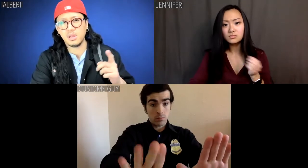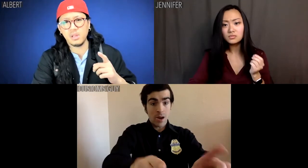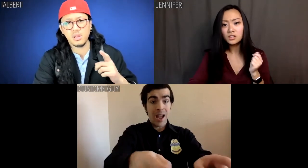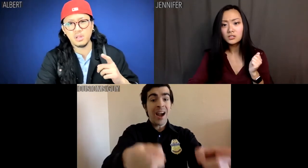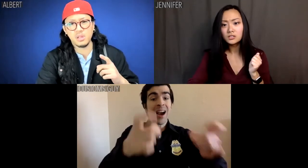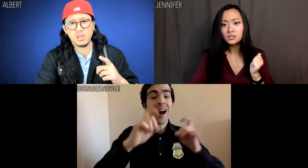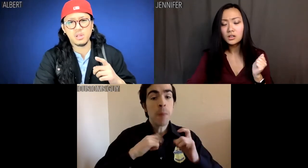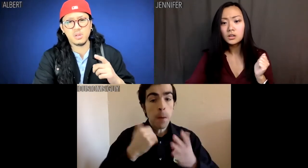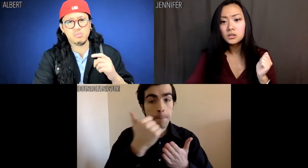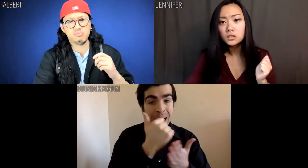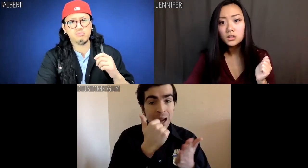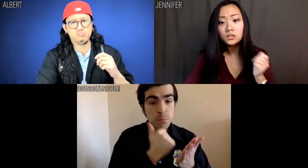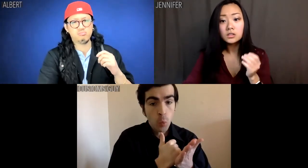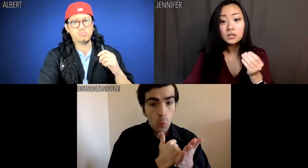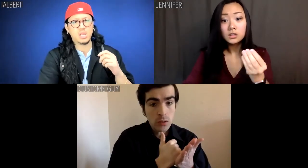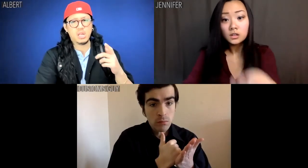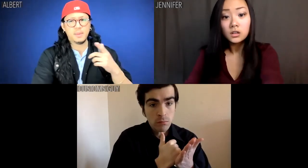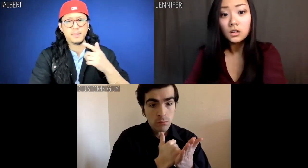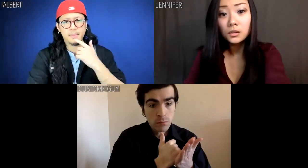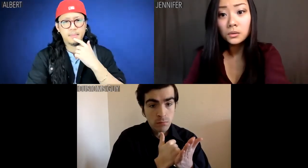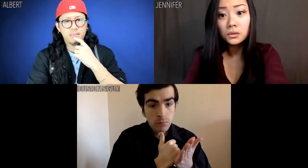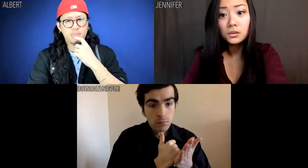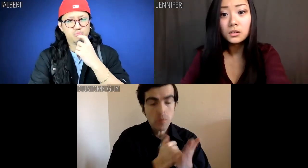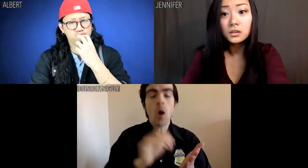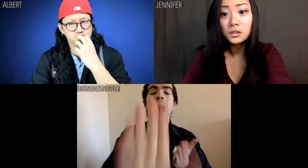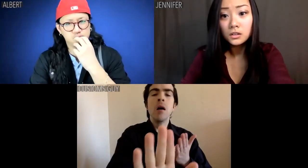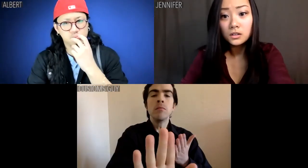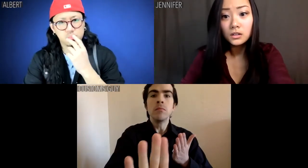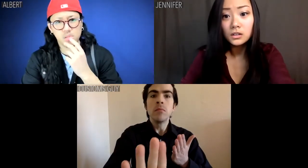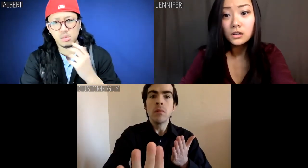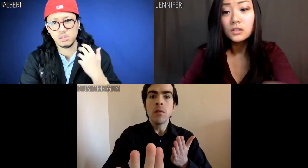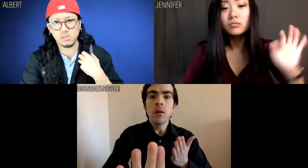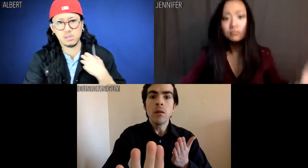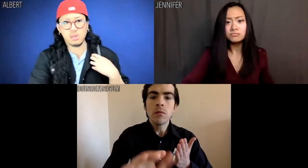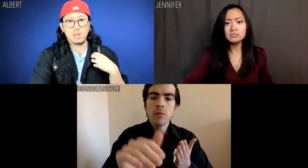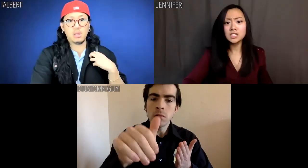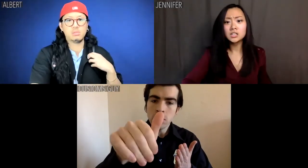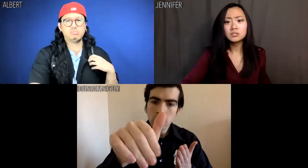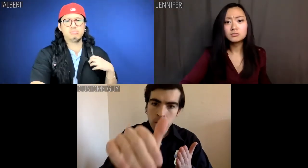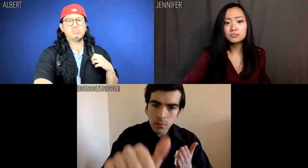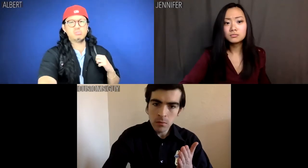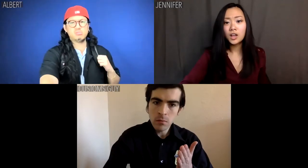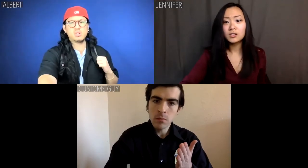Give me your passports! Step back I said!!